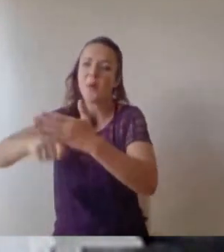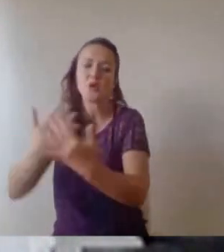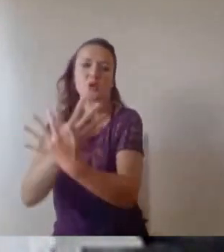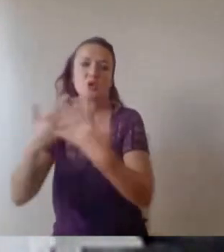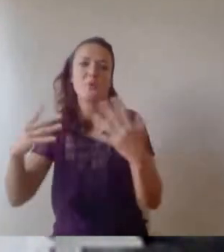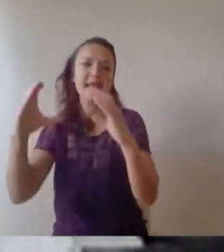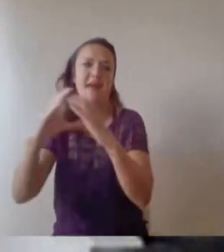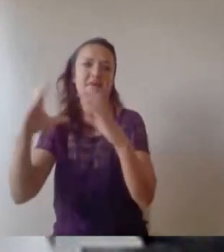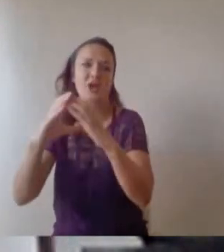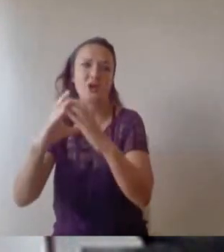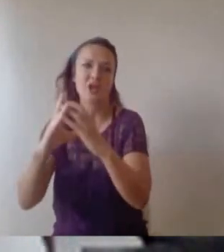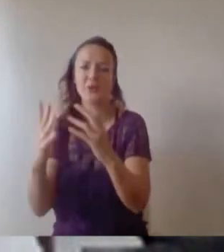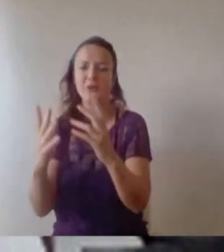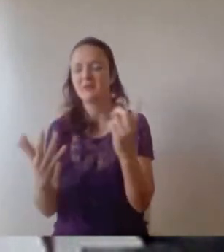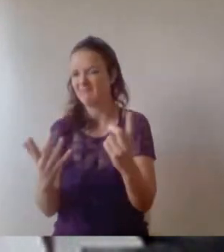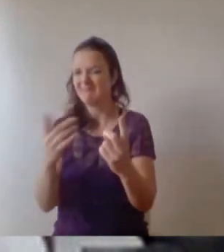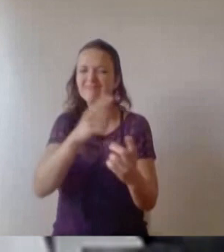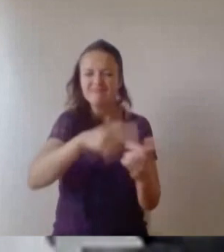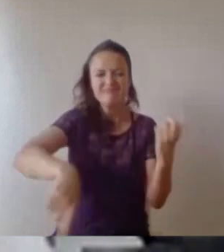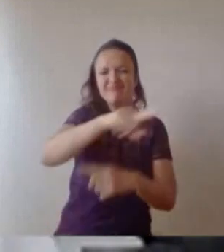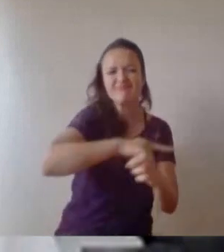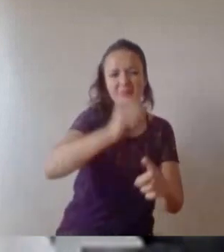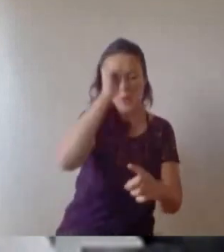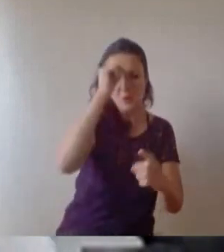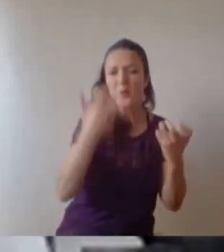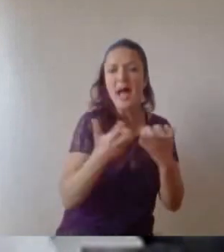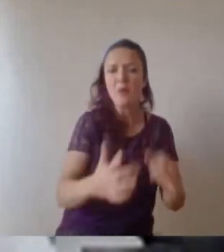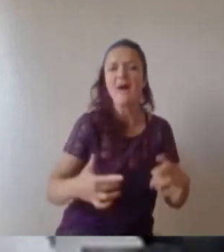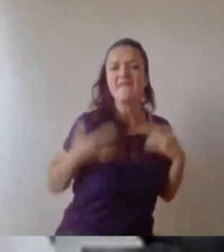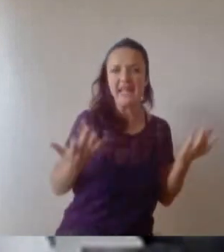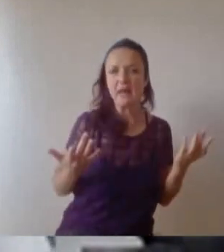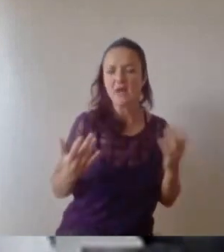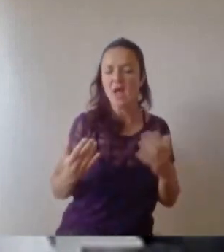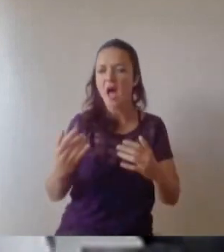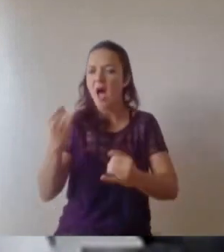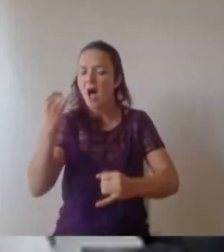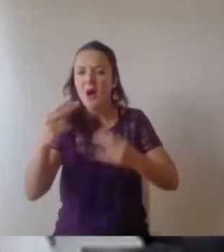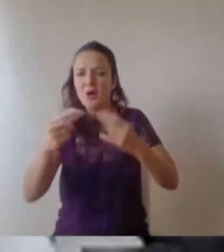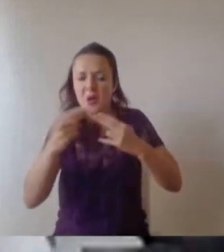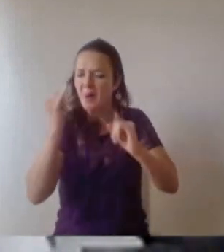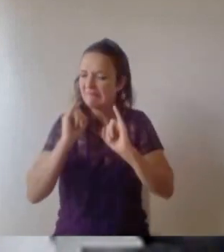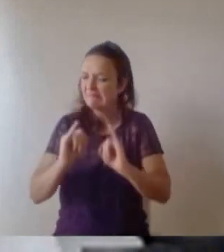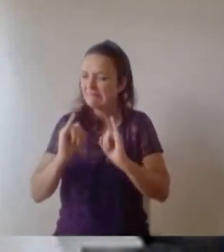this all feels. But this is where in that kind of adversity I began to see the tools that Bristol had given me beyond my ability